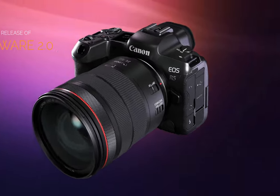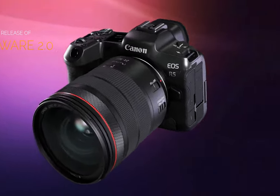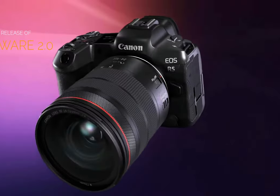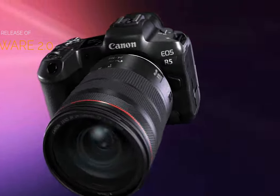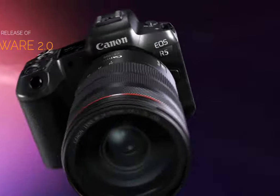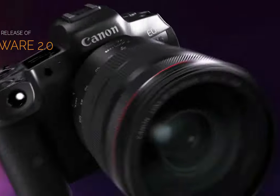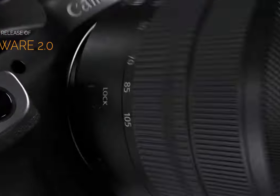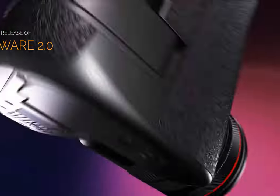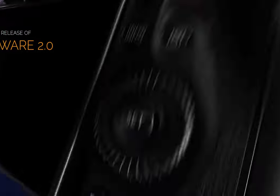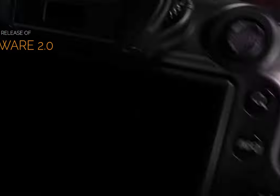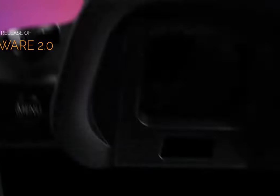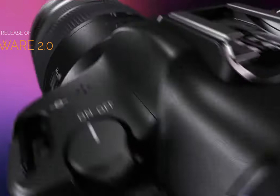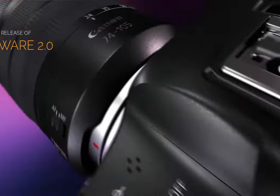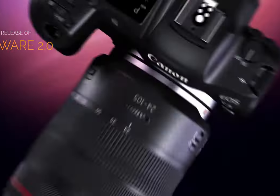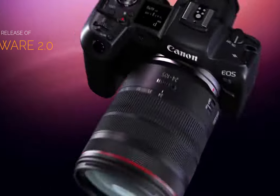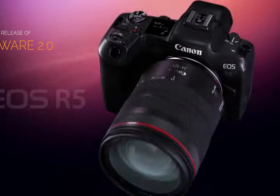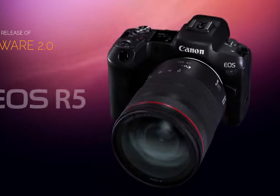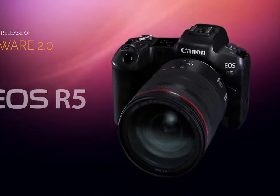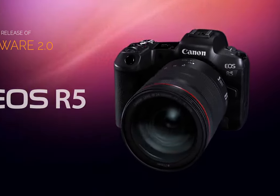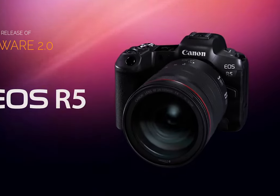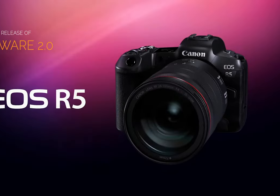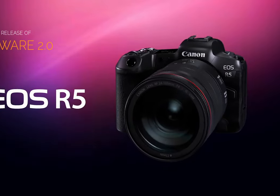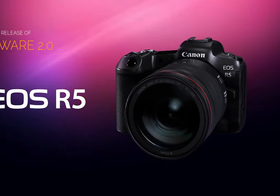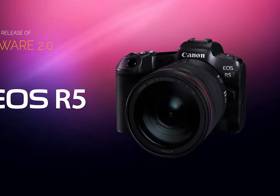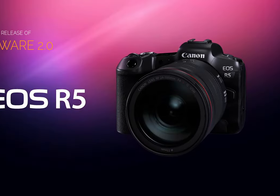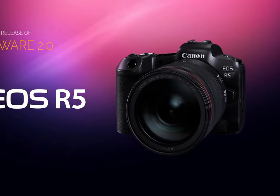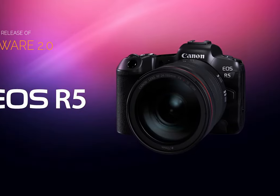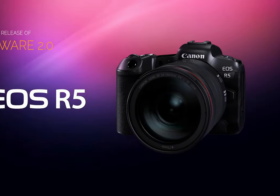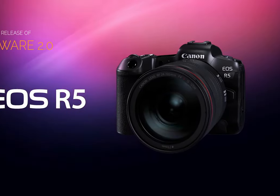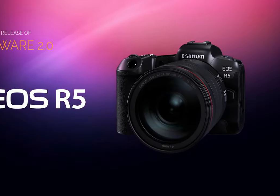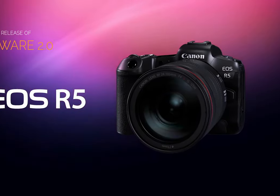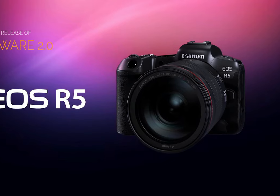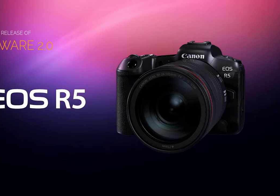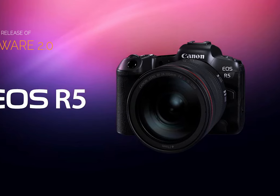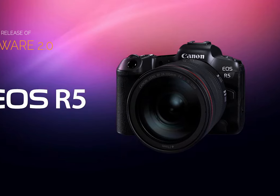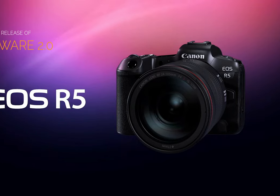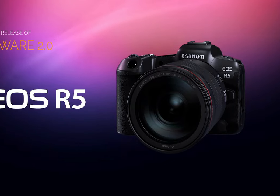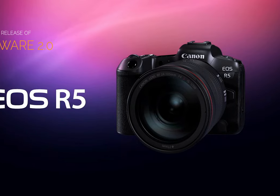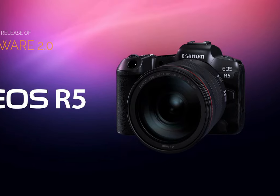this 2.0 firmware Day come up did lead me to the false hope that Canon was finally removing